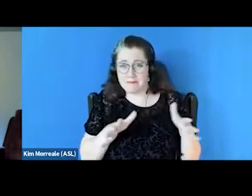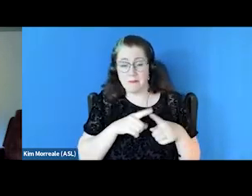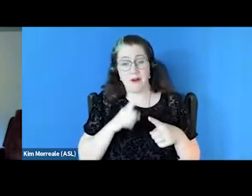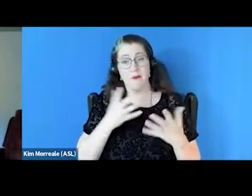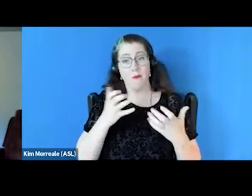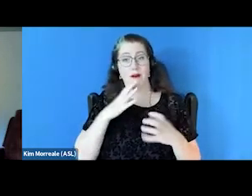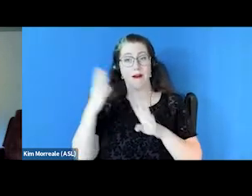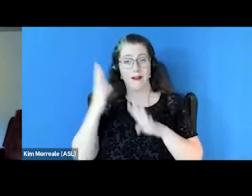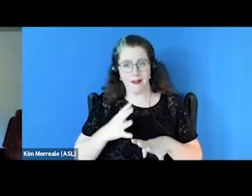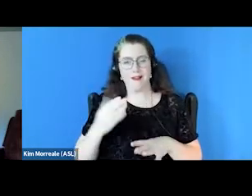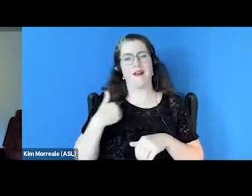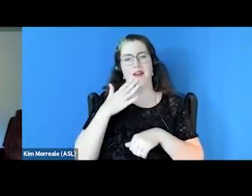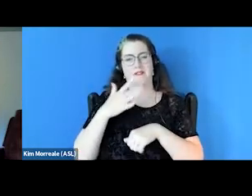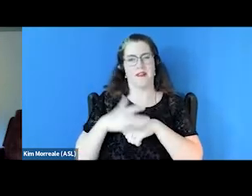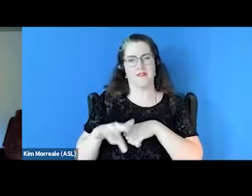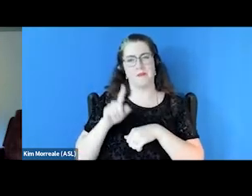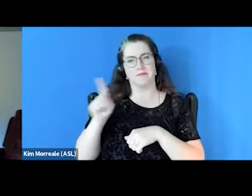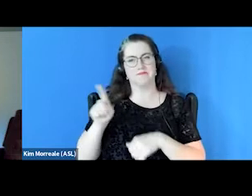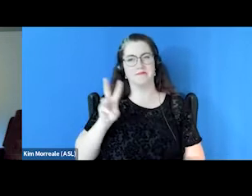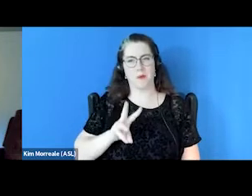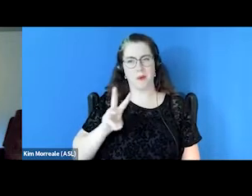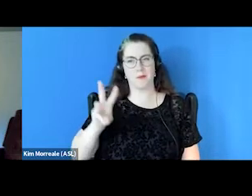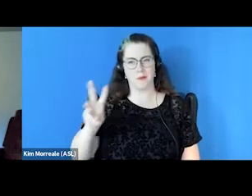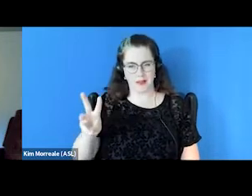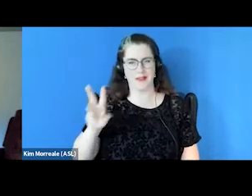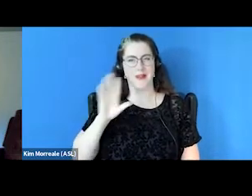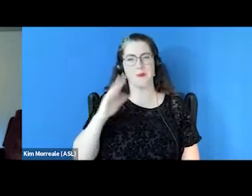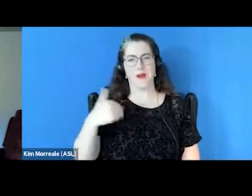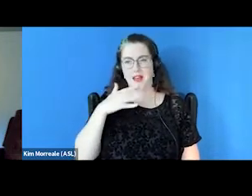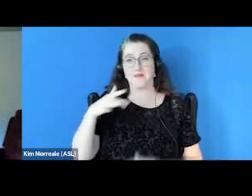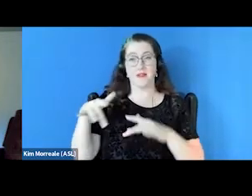they are available now on our website, we'll have a recording available as well